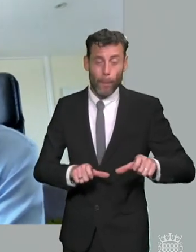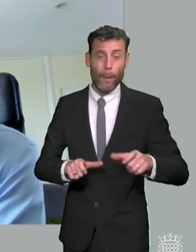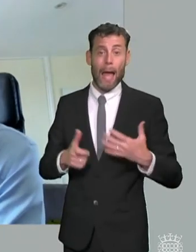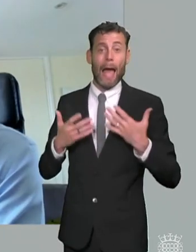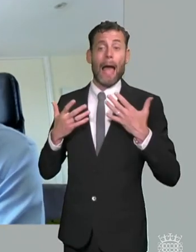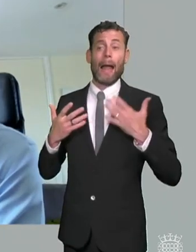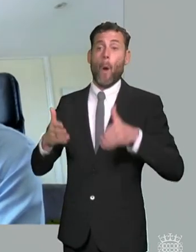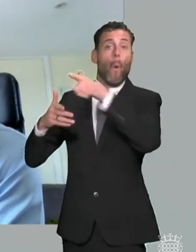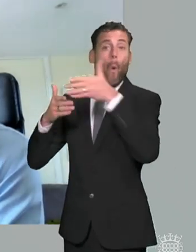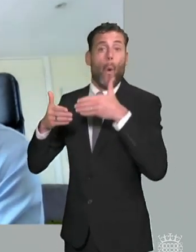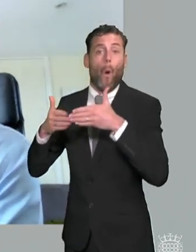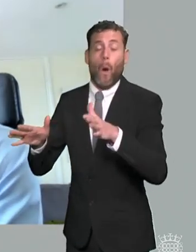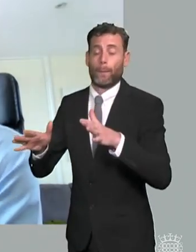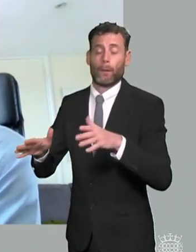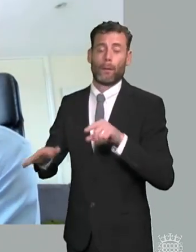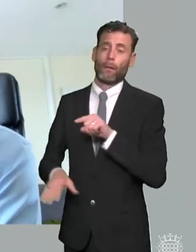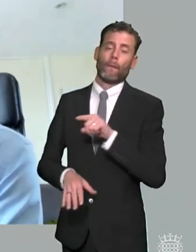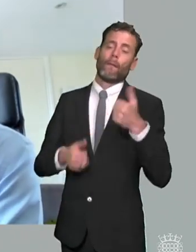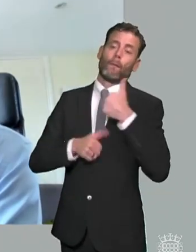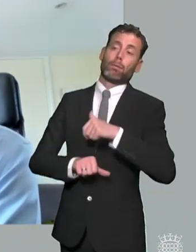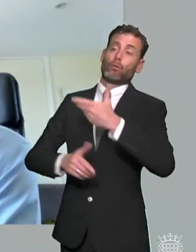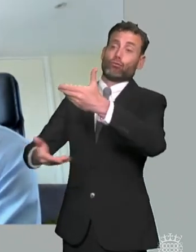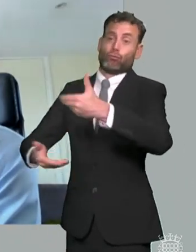services aren't able to catch up with and then on top of that you've got the